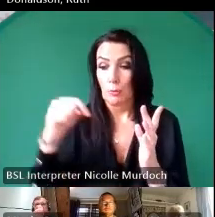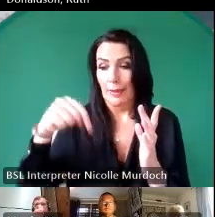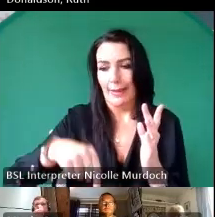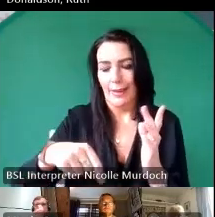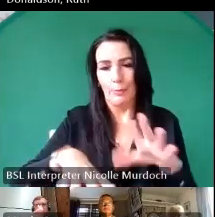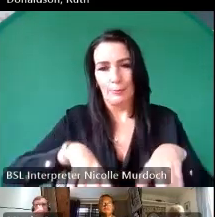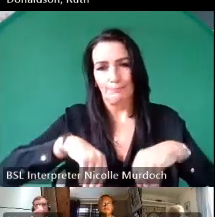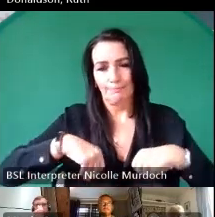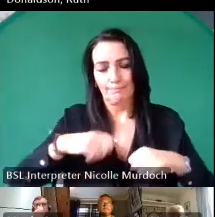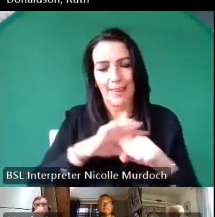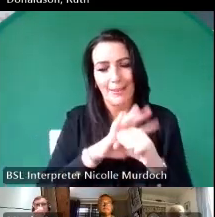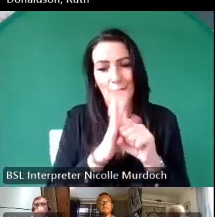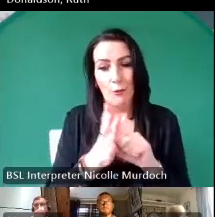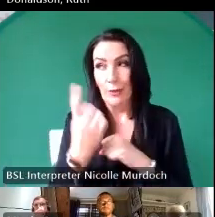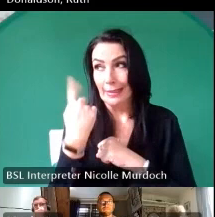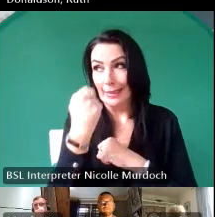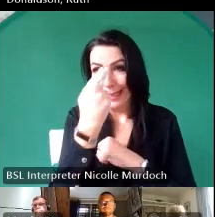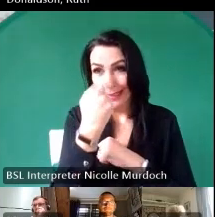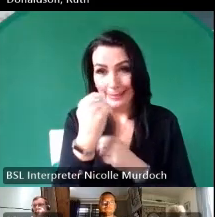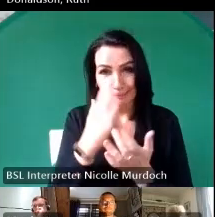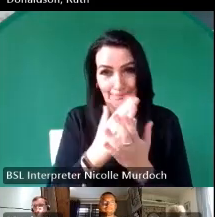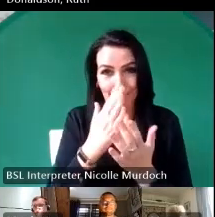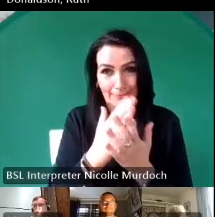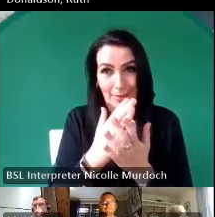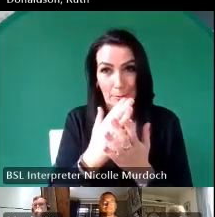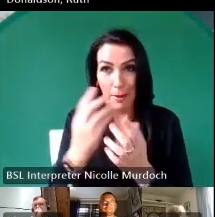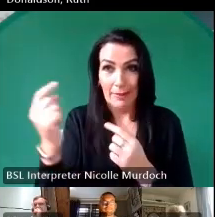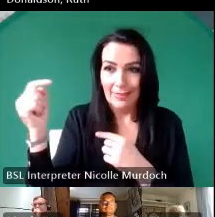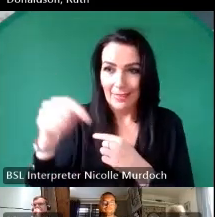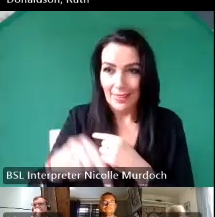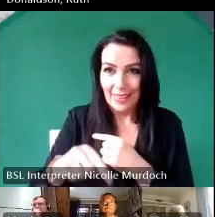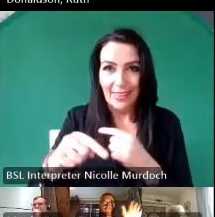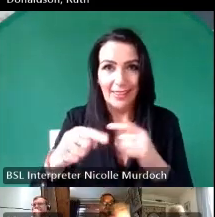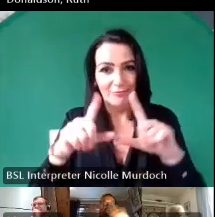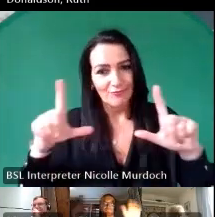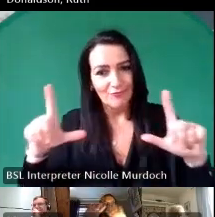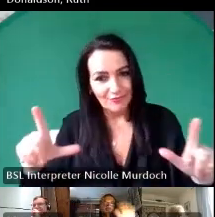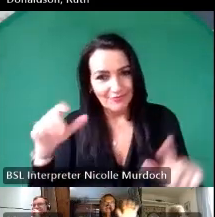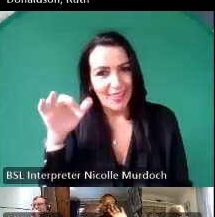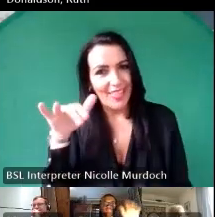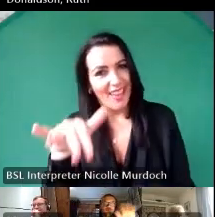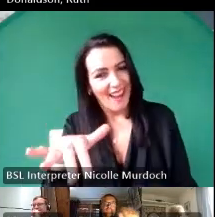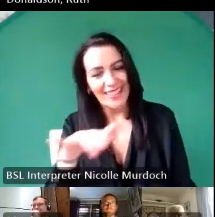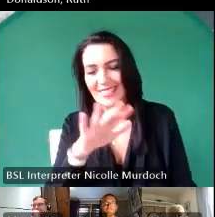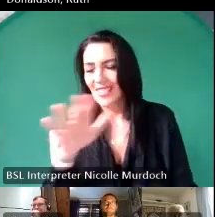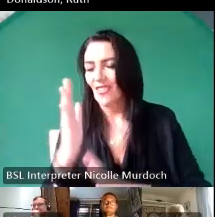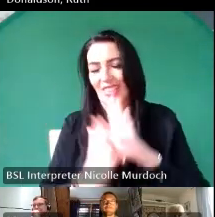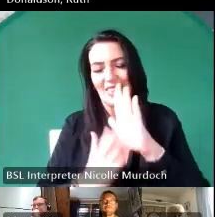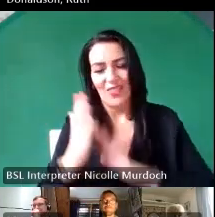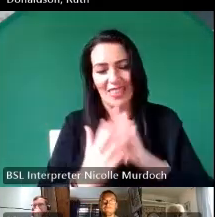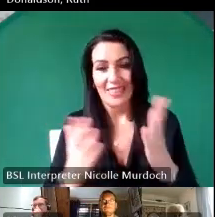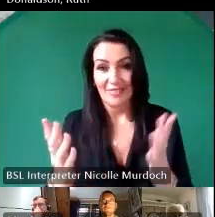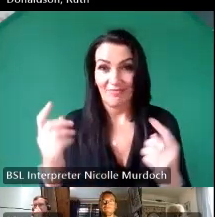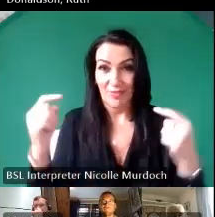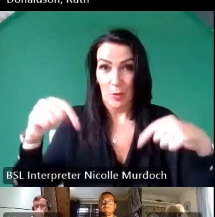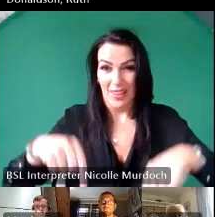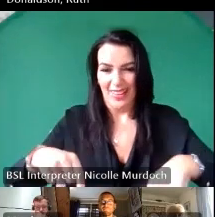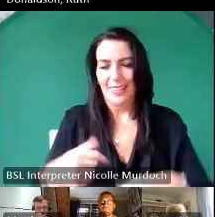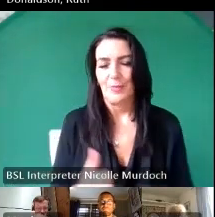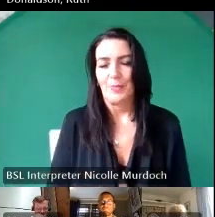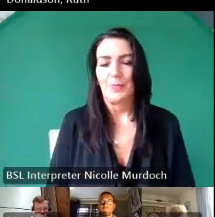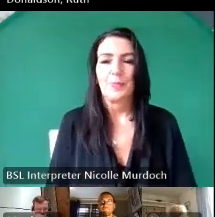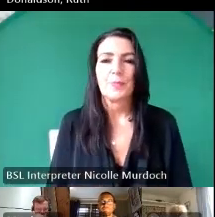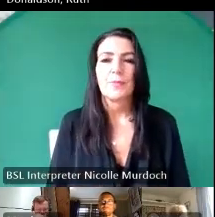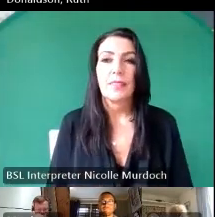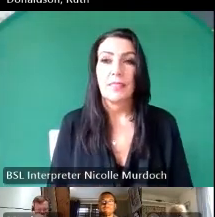Covid last night but it's here in the Teams room so still here as we go so are you up for us yeah